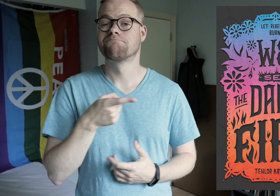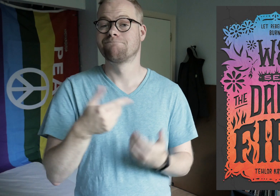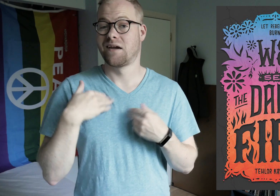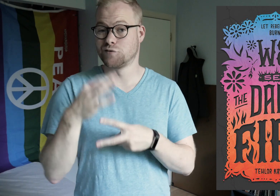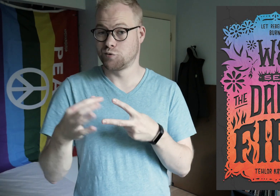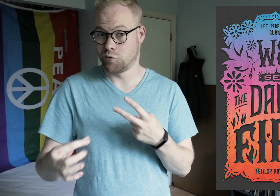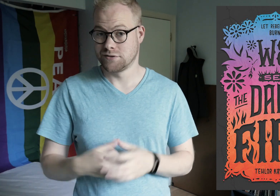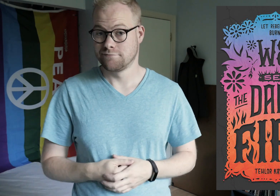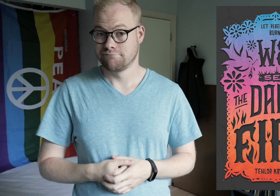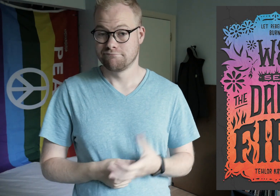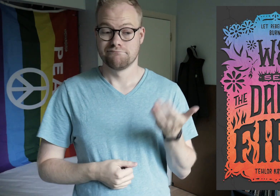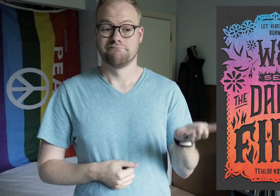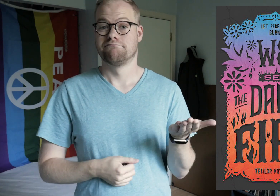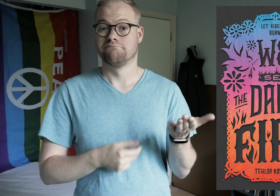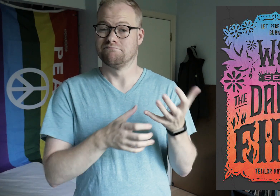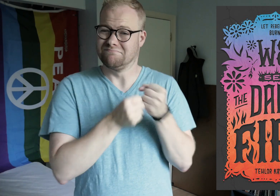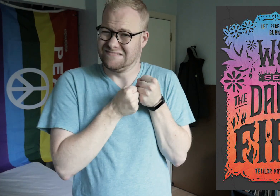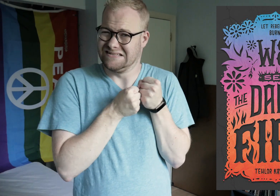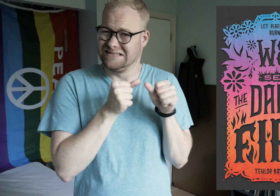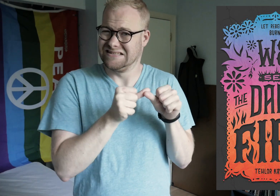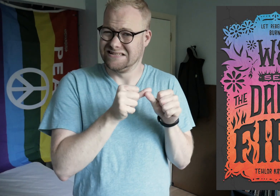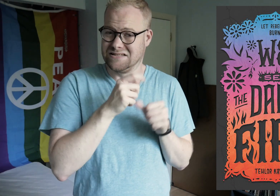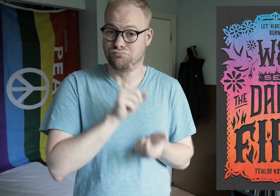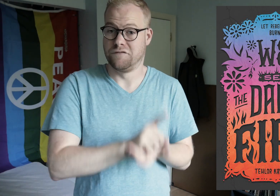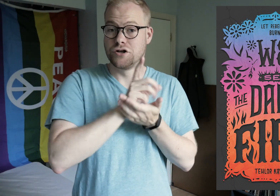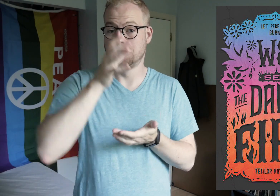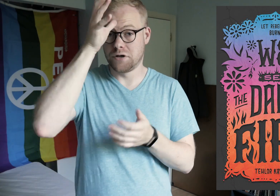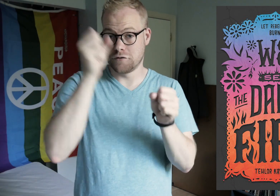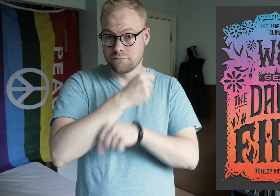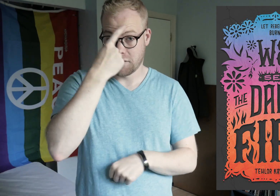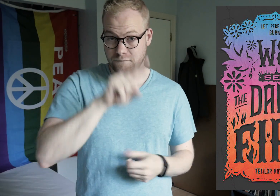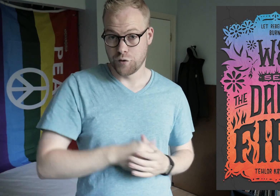She has a choice: cling to the privilege her parents fought for,